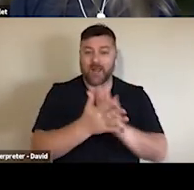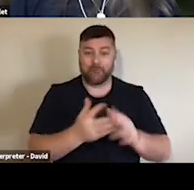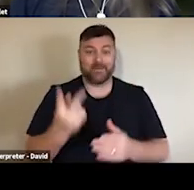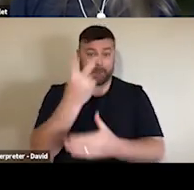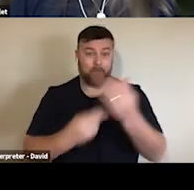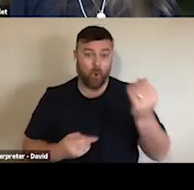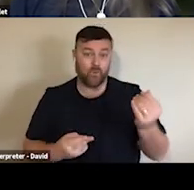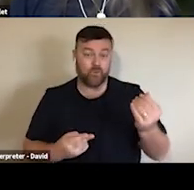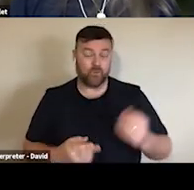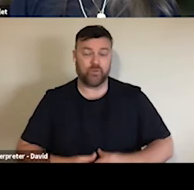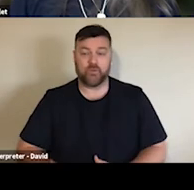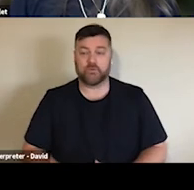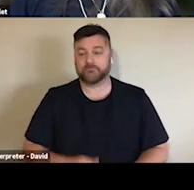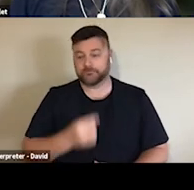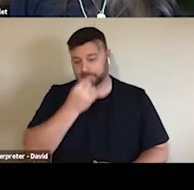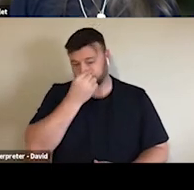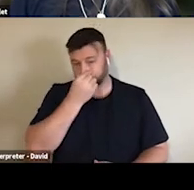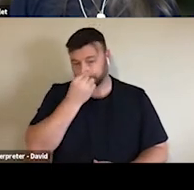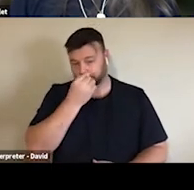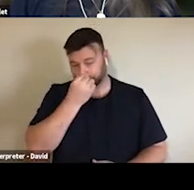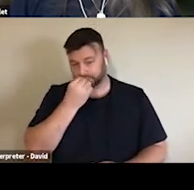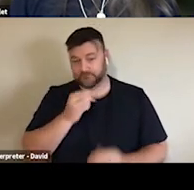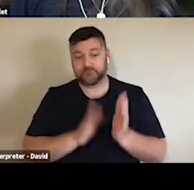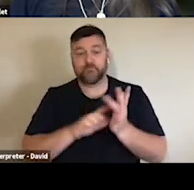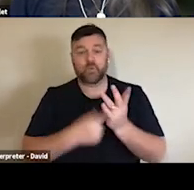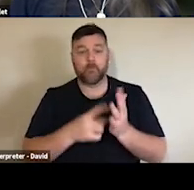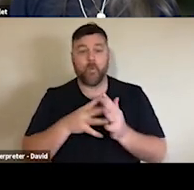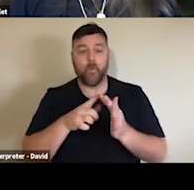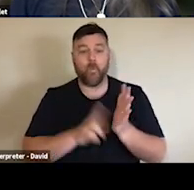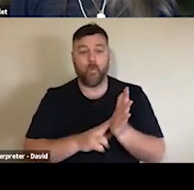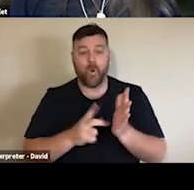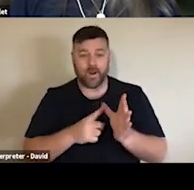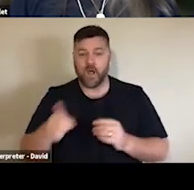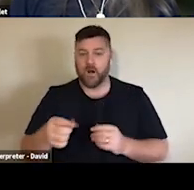We just have to come together and honestly funders like the Australia Council and others